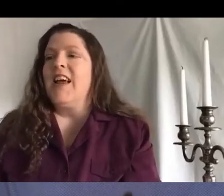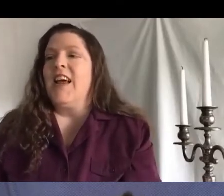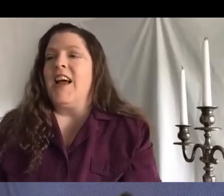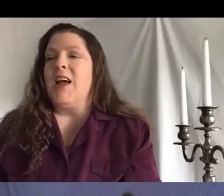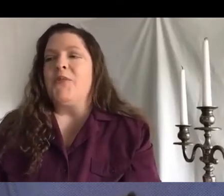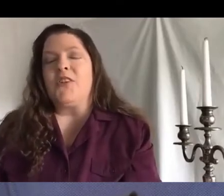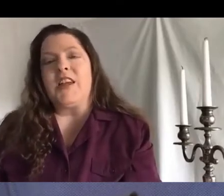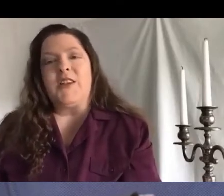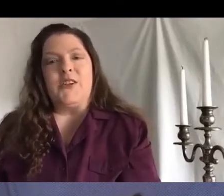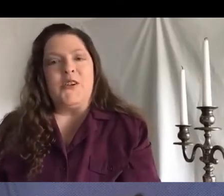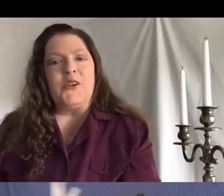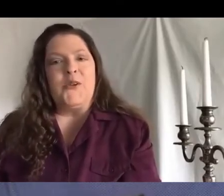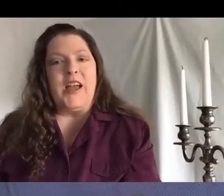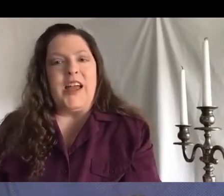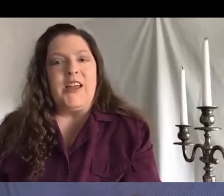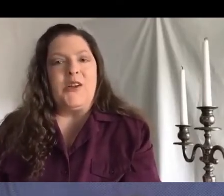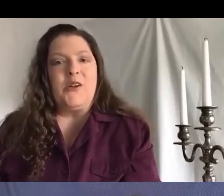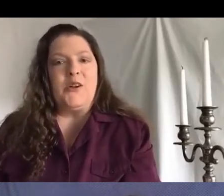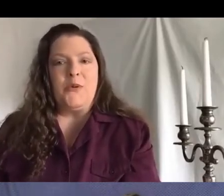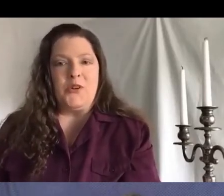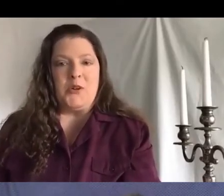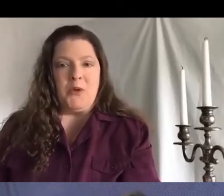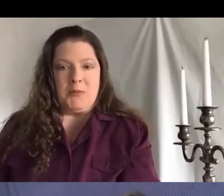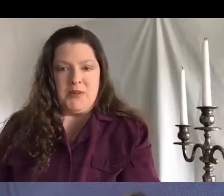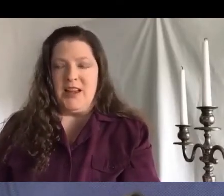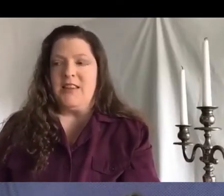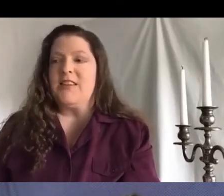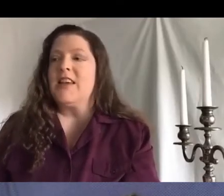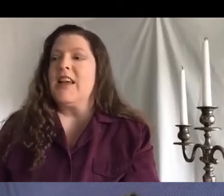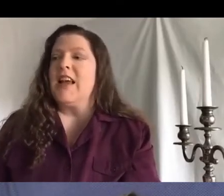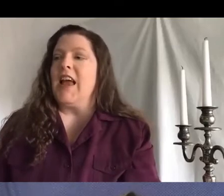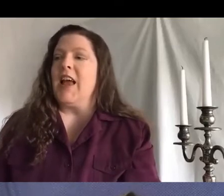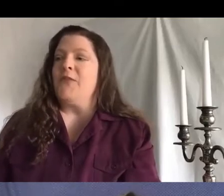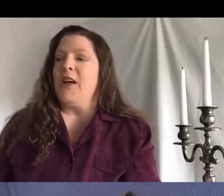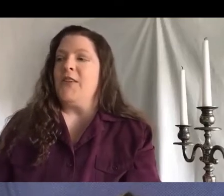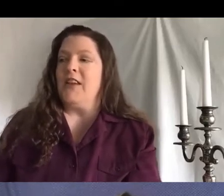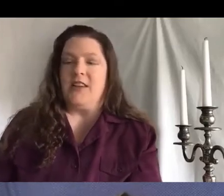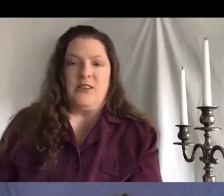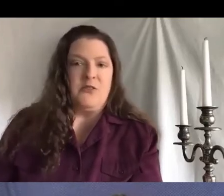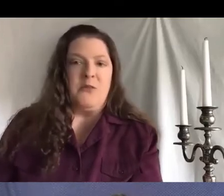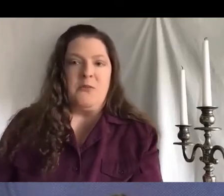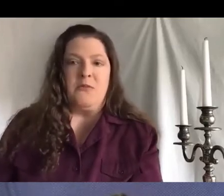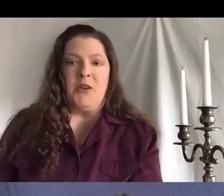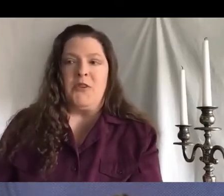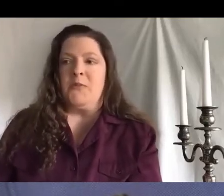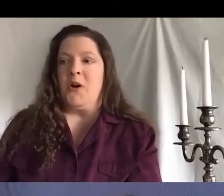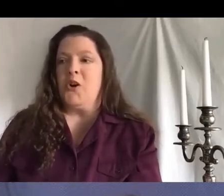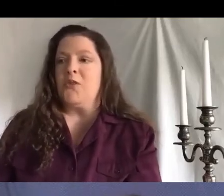I was looking at the UUA worship website and found this from Reverend Margaret